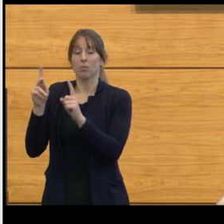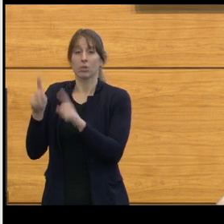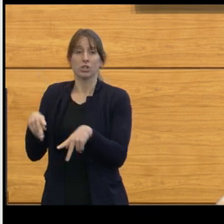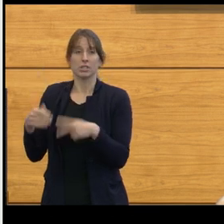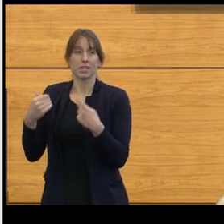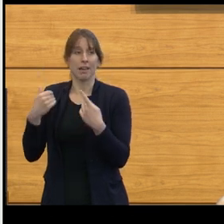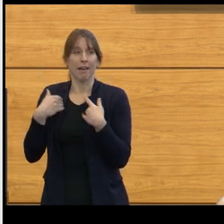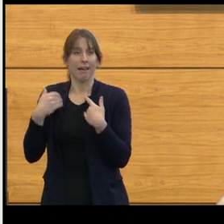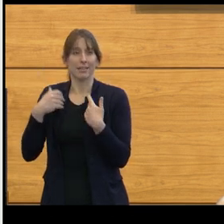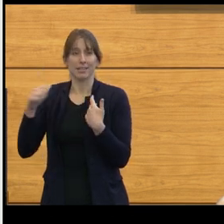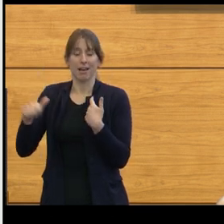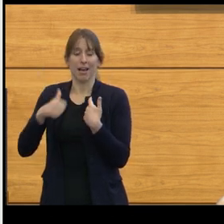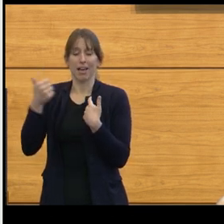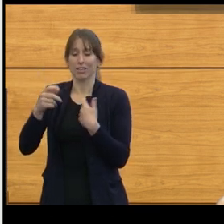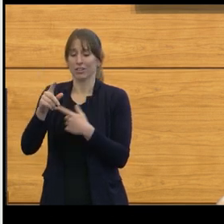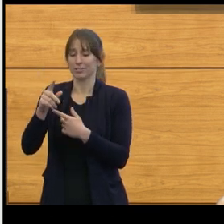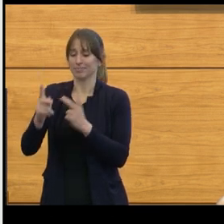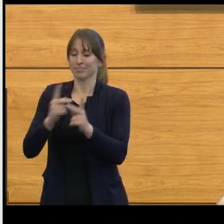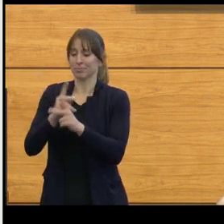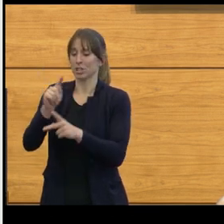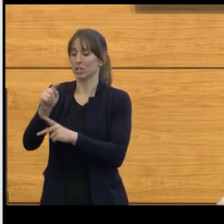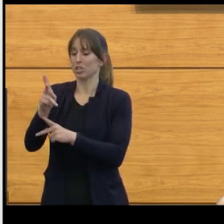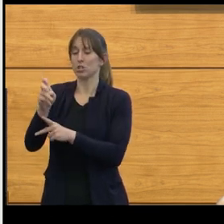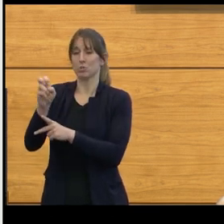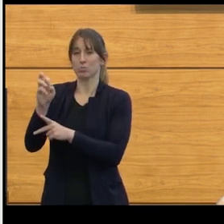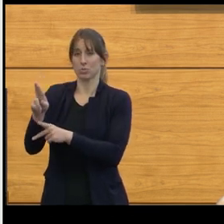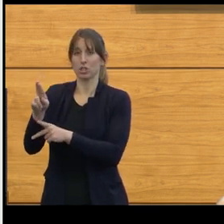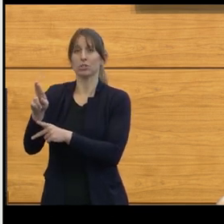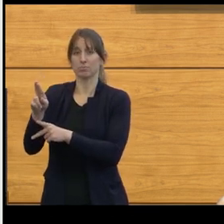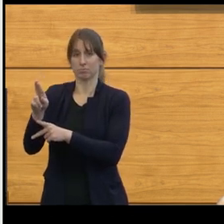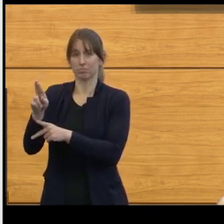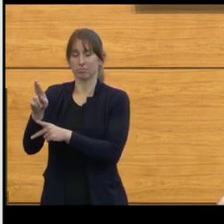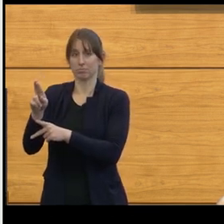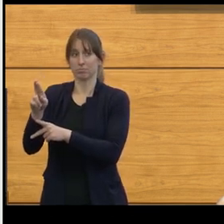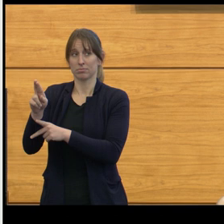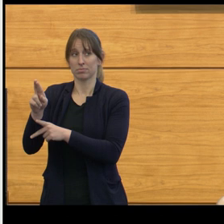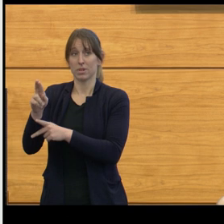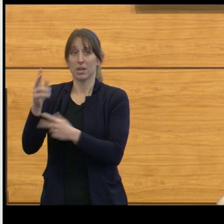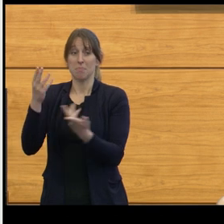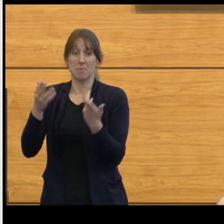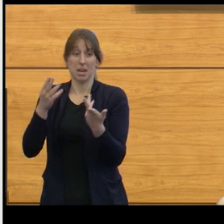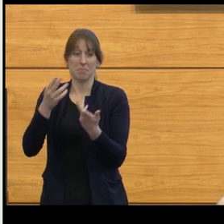It had been thought to be about two to 3%, maybe as high as 5%. When you looked at the data really clearly,